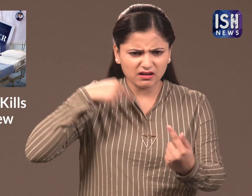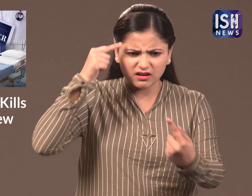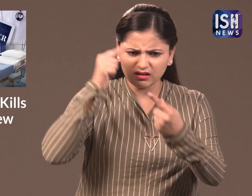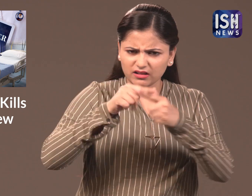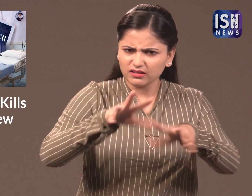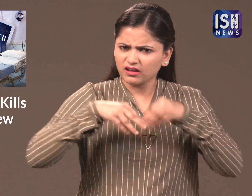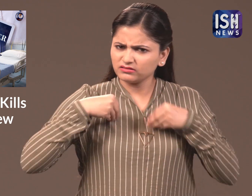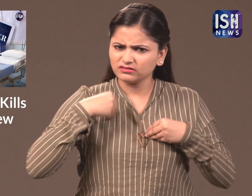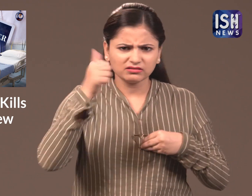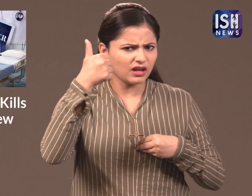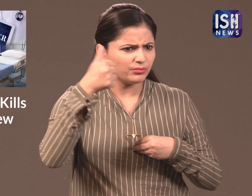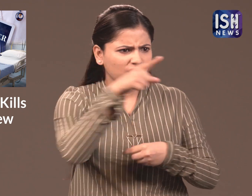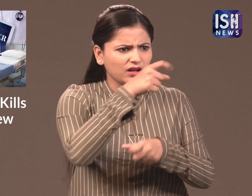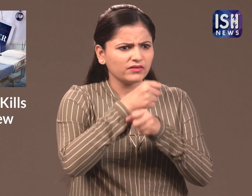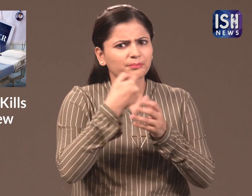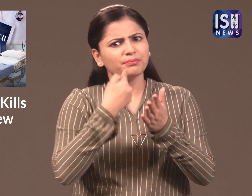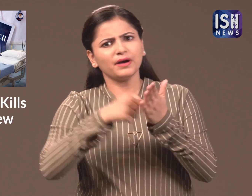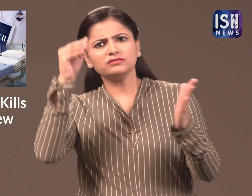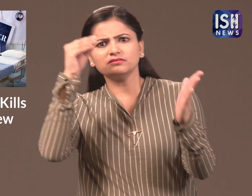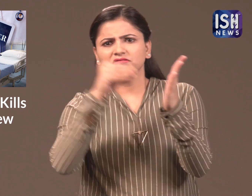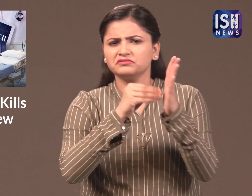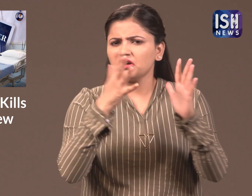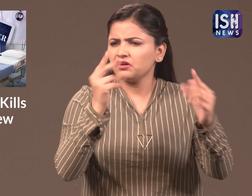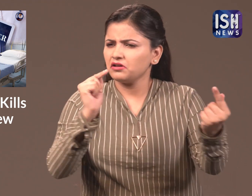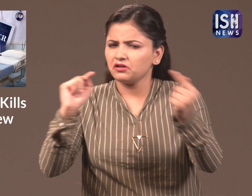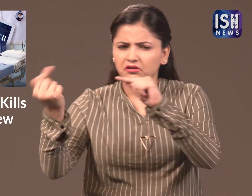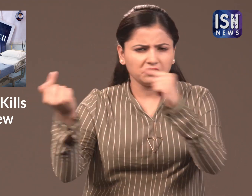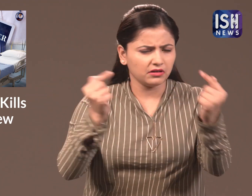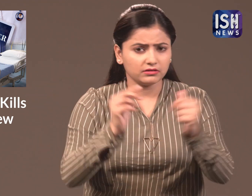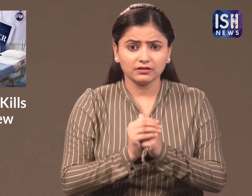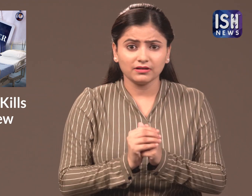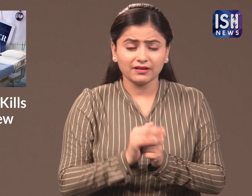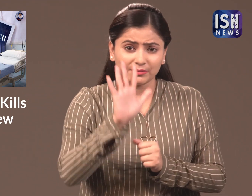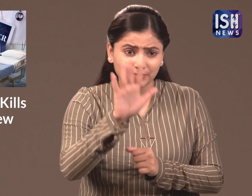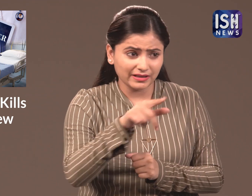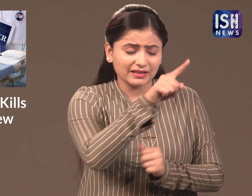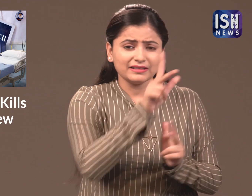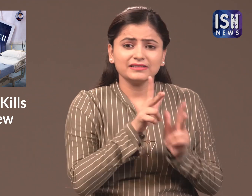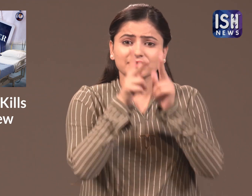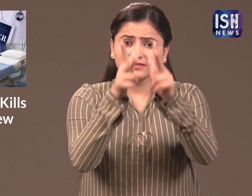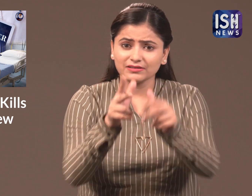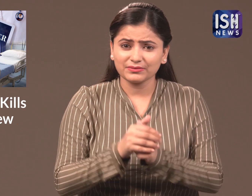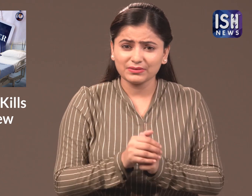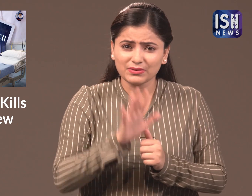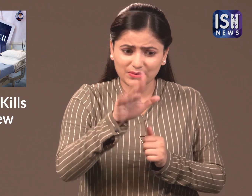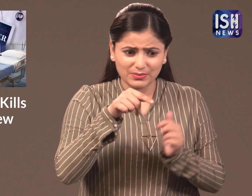government officials did not agree with officials who passed the law however